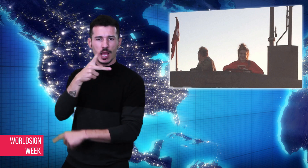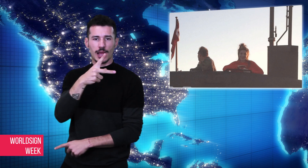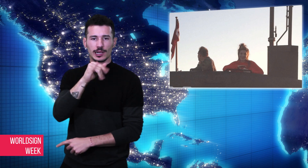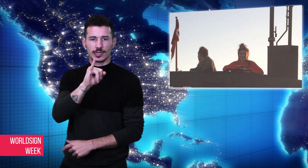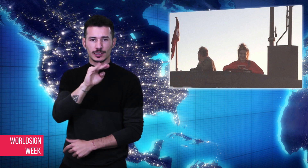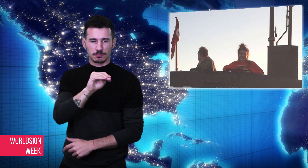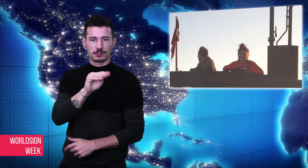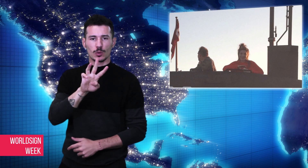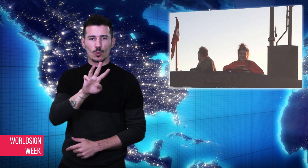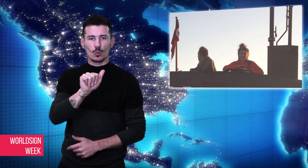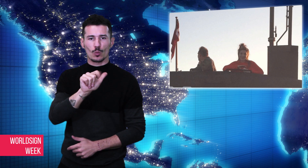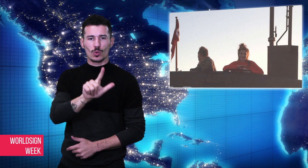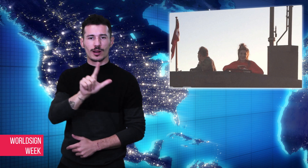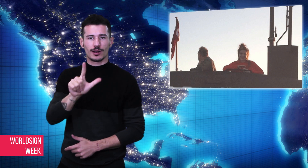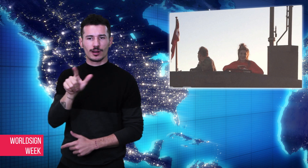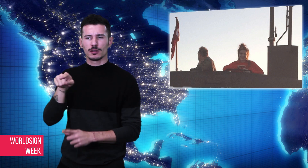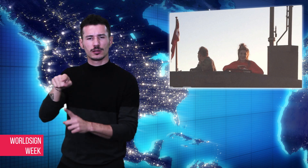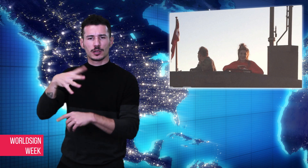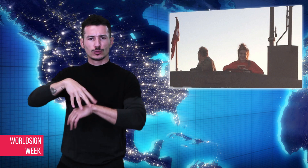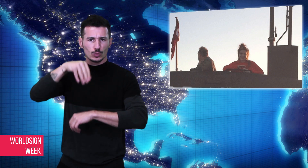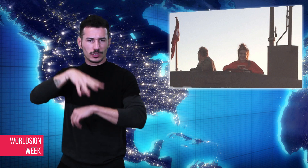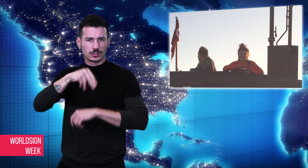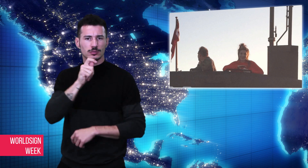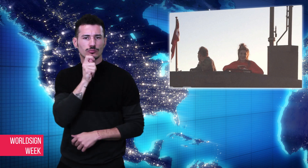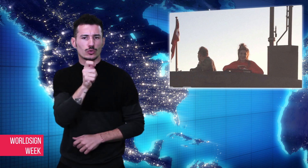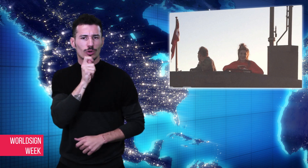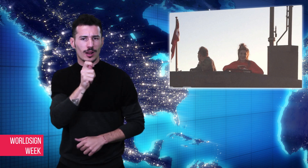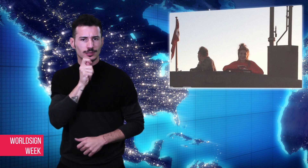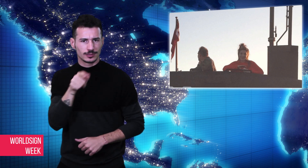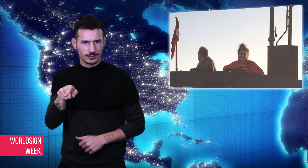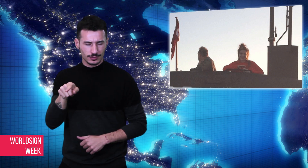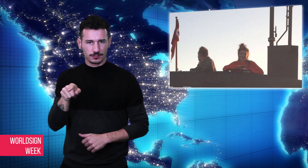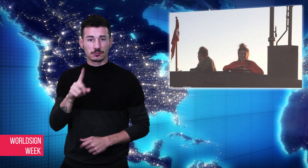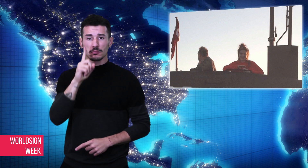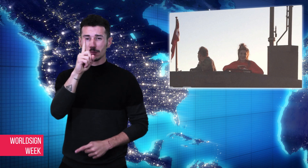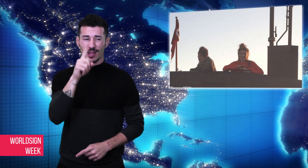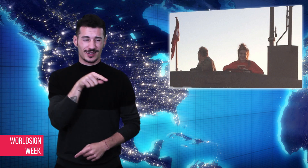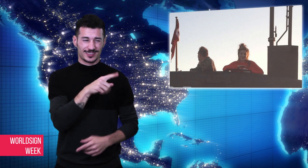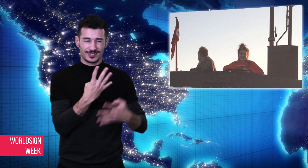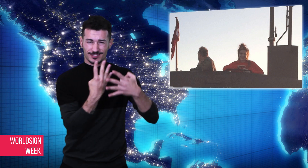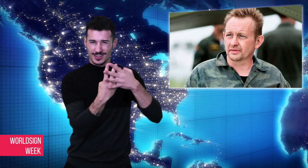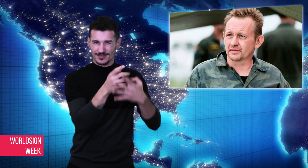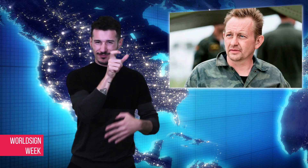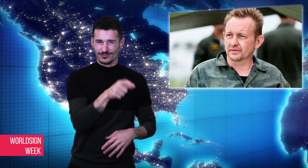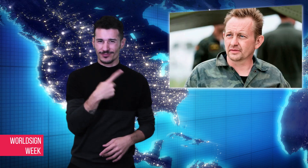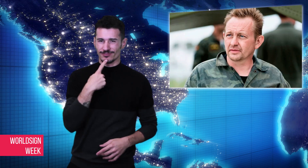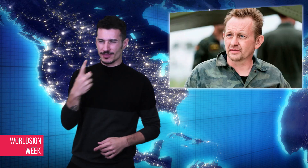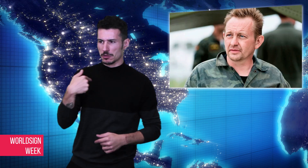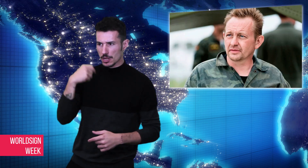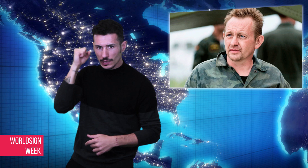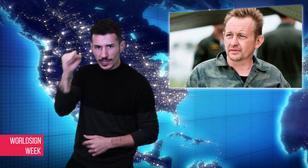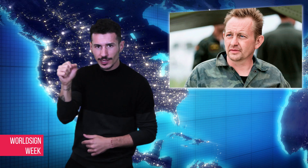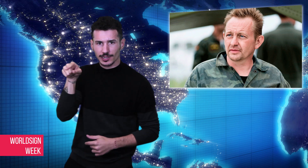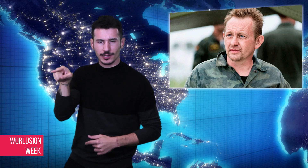denied killing her. Wall’s torso was first spotted on a beach in Copenhagen